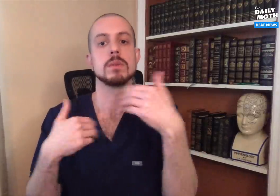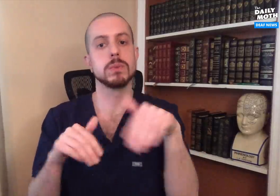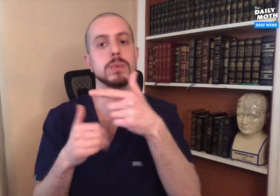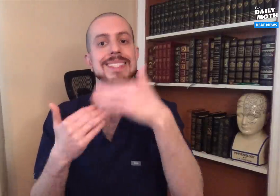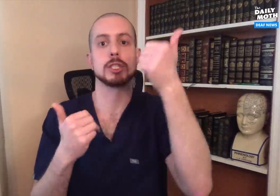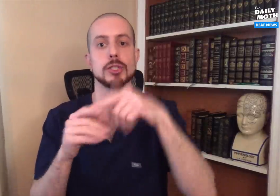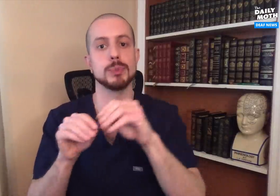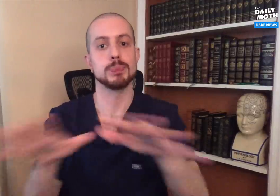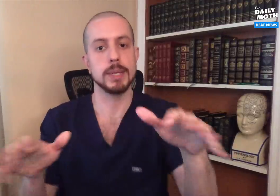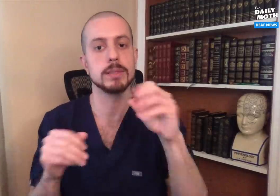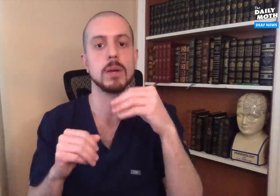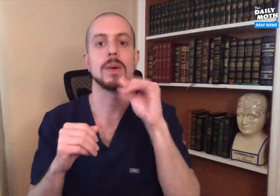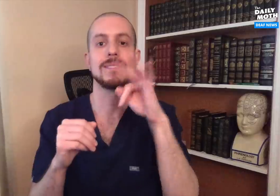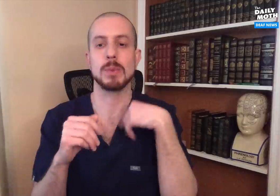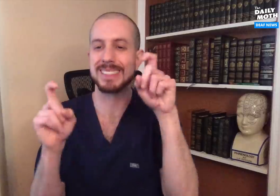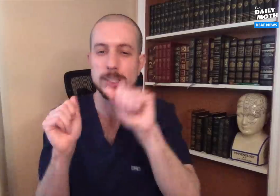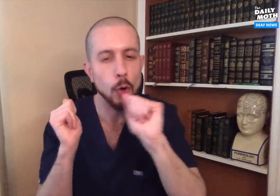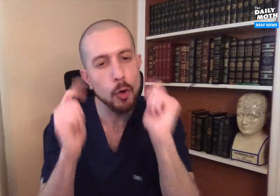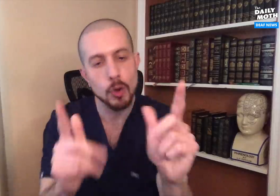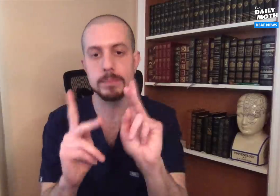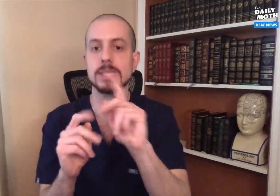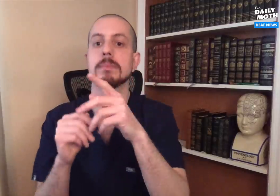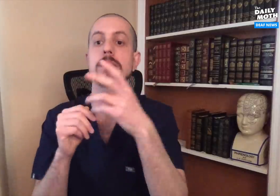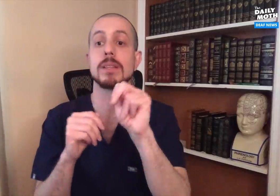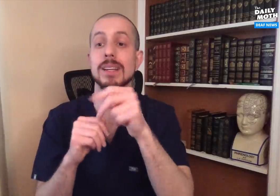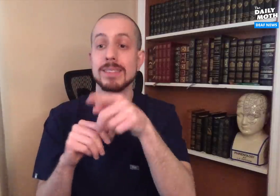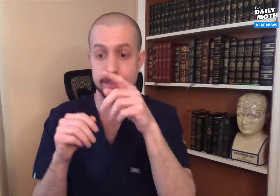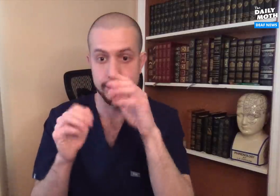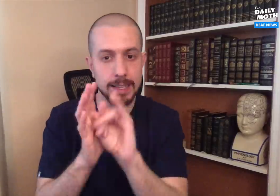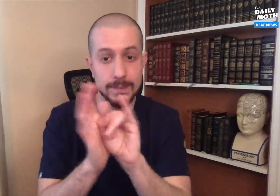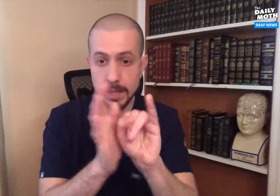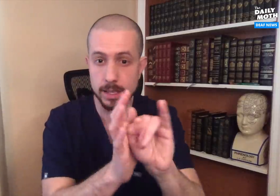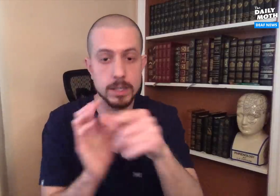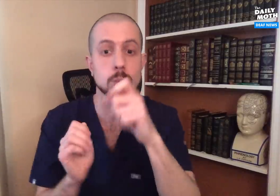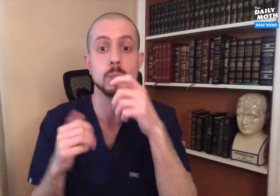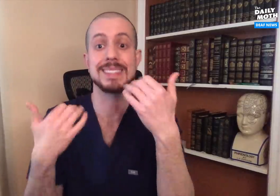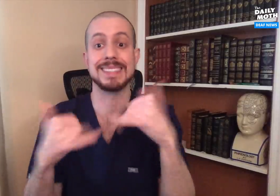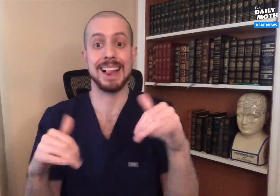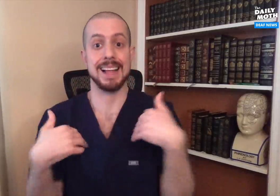Those individuals can easily spread it, so we have to test everyone and identify those